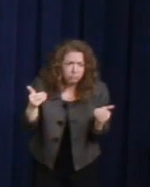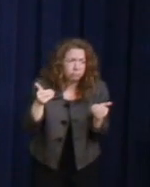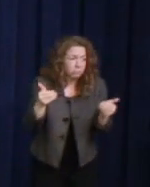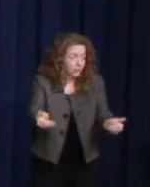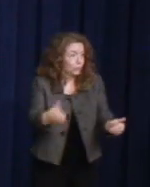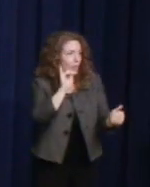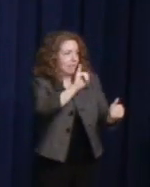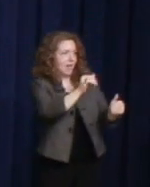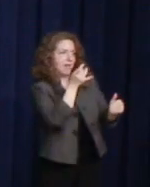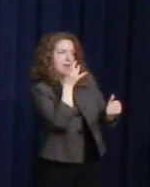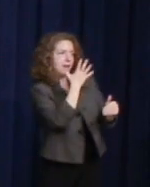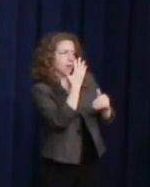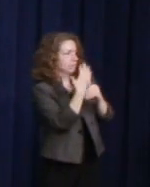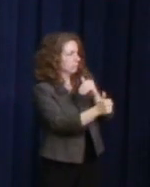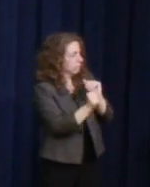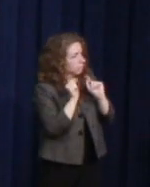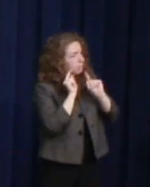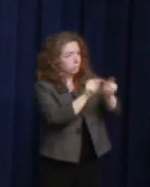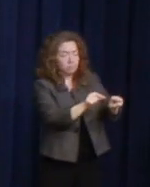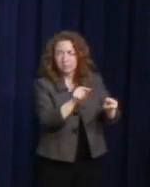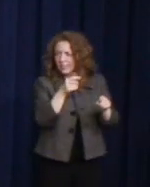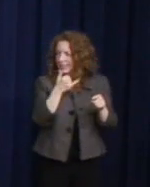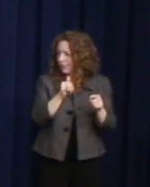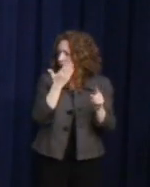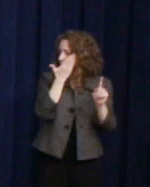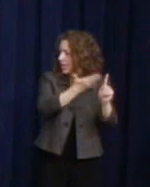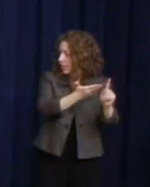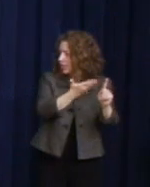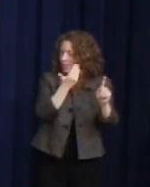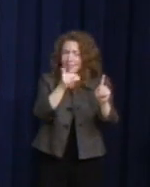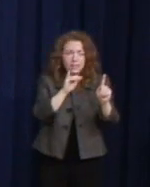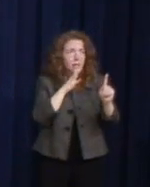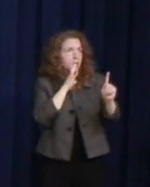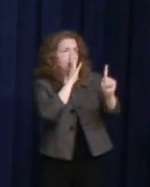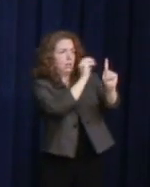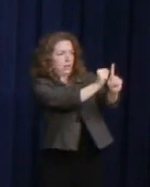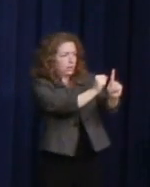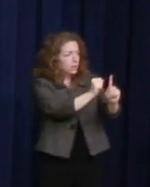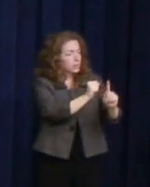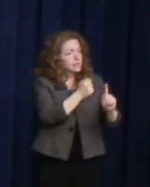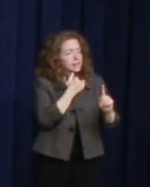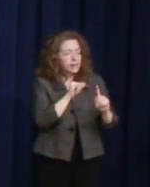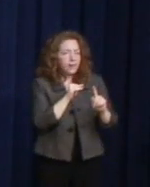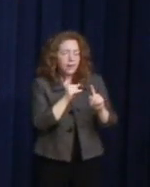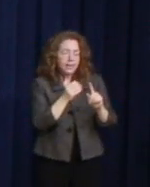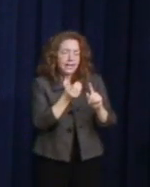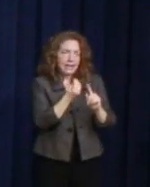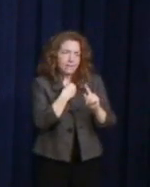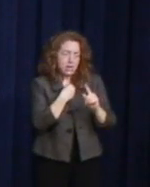still calling us forward, still calling us to the cause of compassion, justice, and opportunity for all.